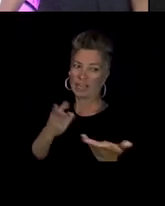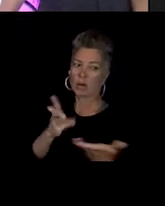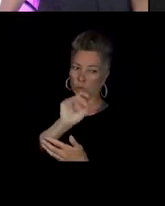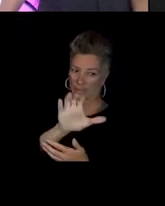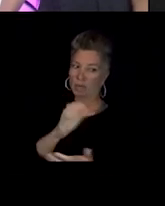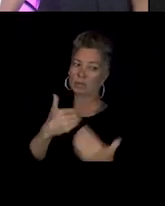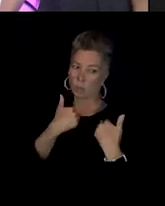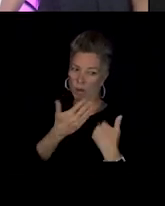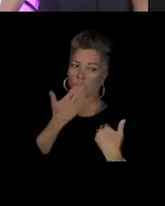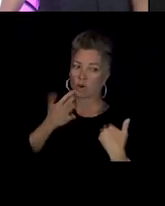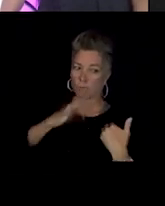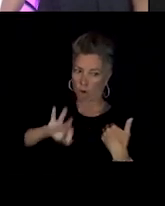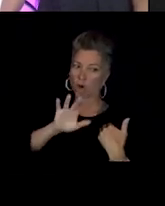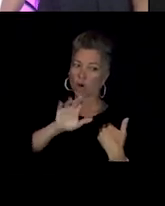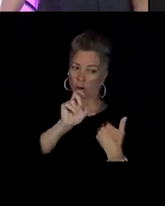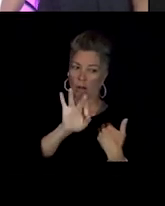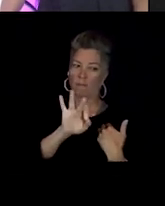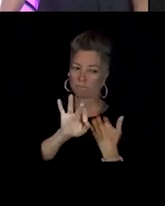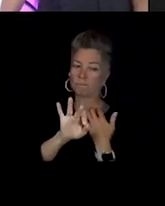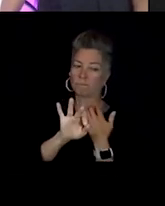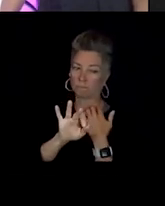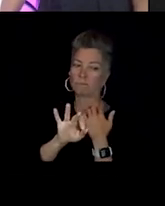Yeah, that's one of the big... Yeah.